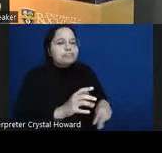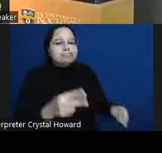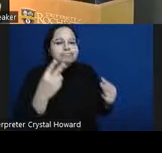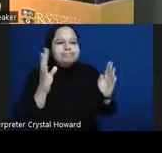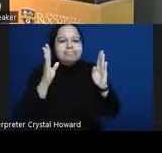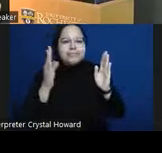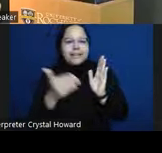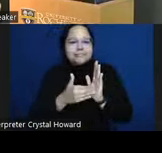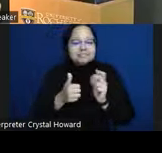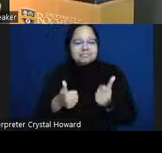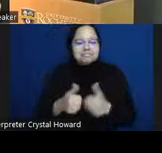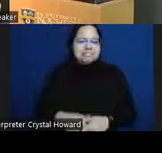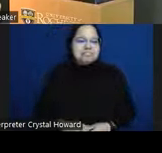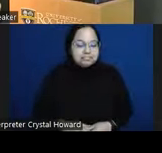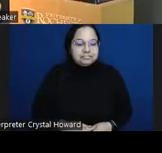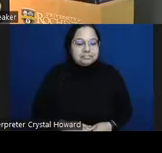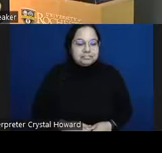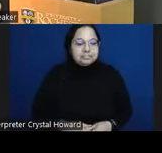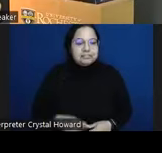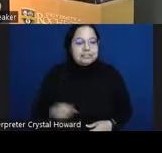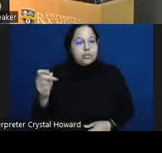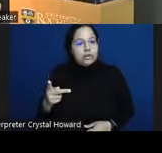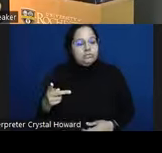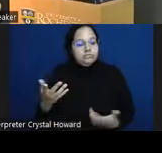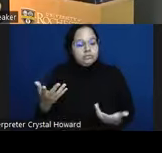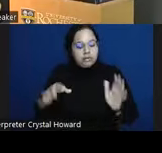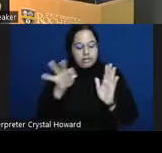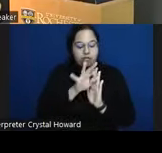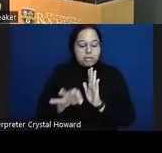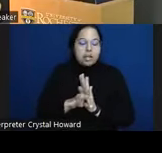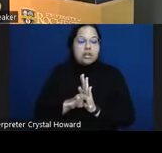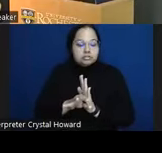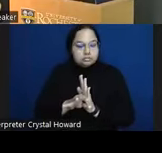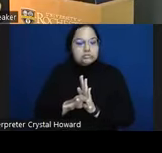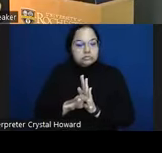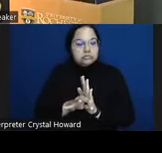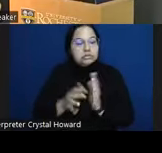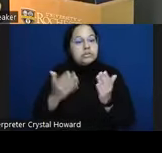so we end up with this formula let's plug in some numbers here for our sensitivity on our example